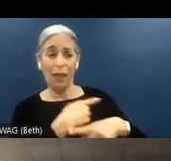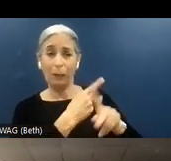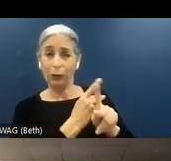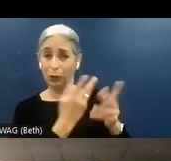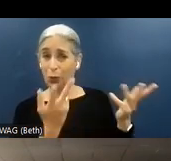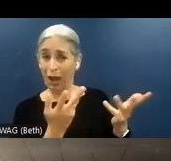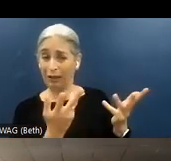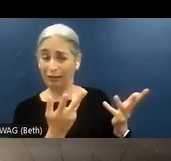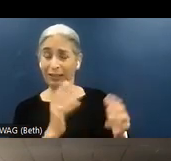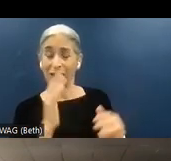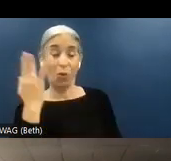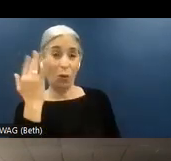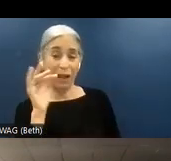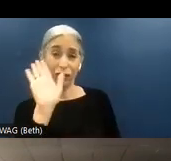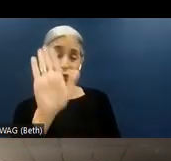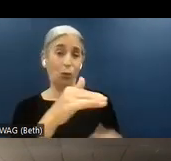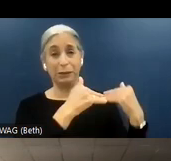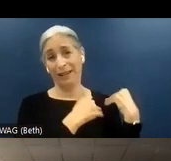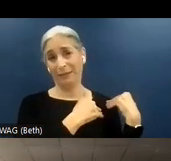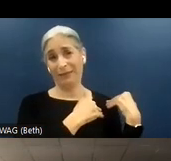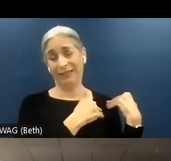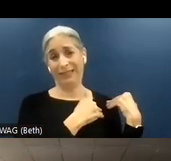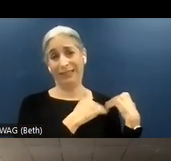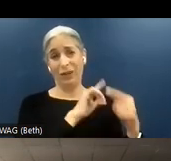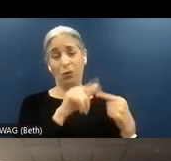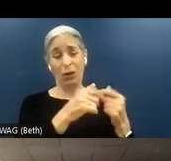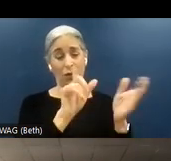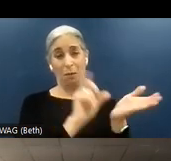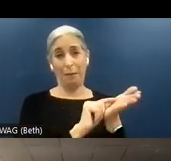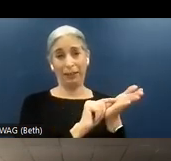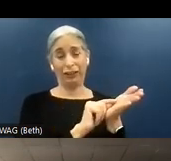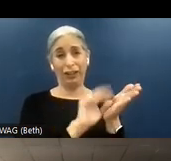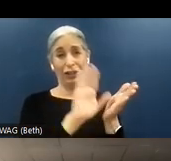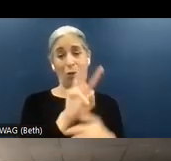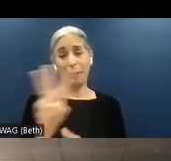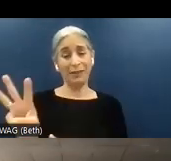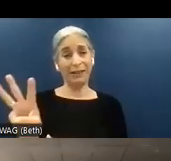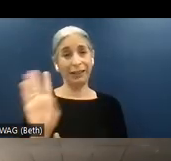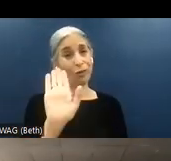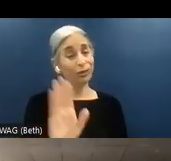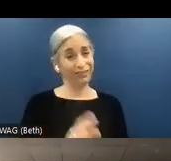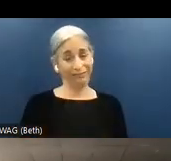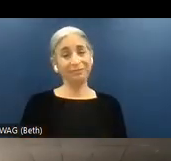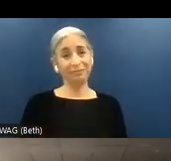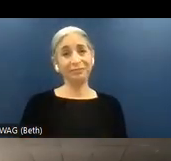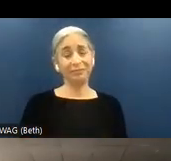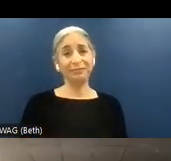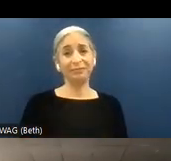it will be your responsibility when you publish it on your website.